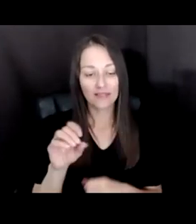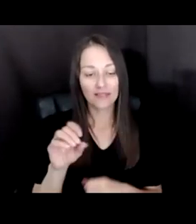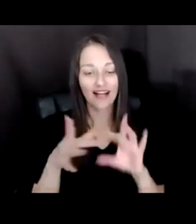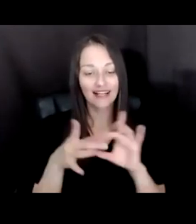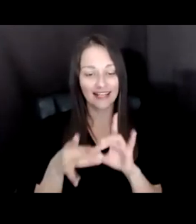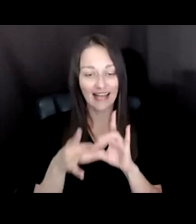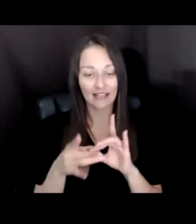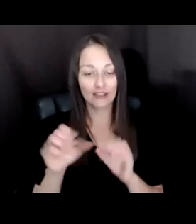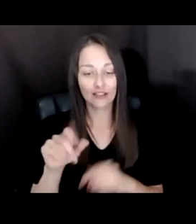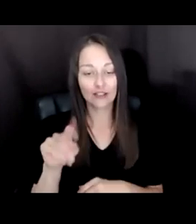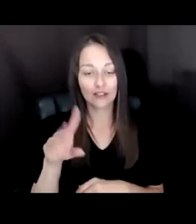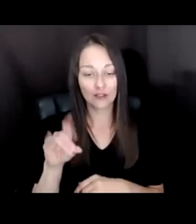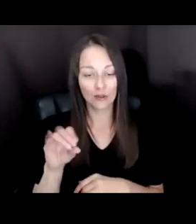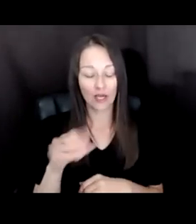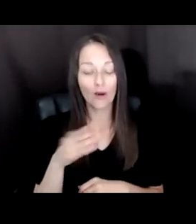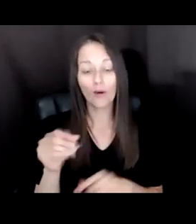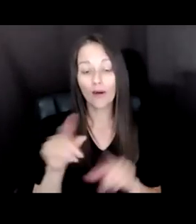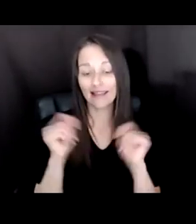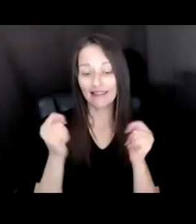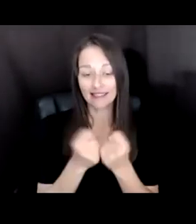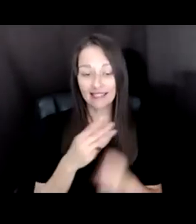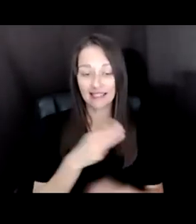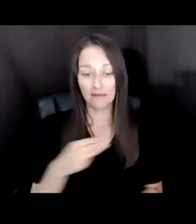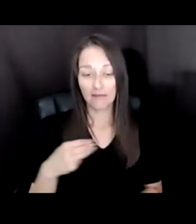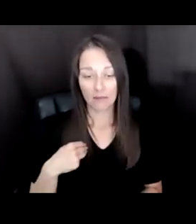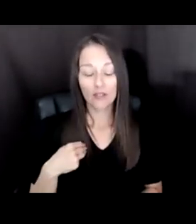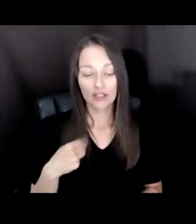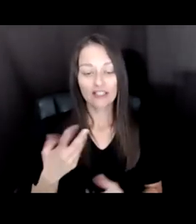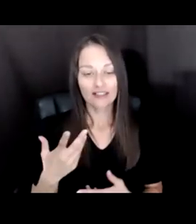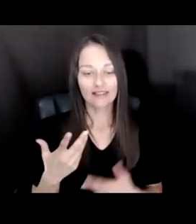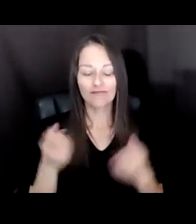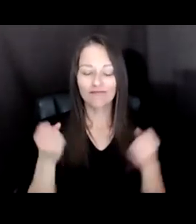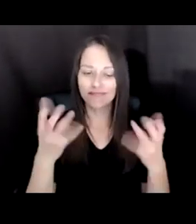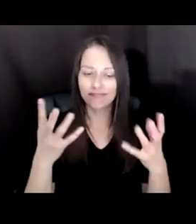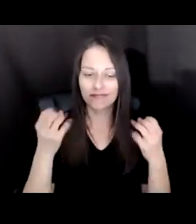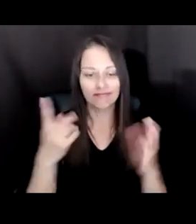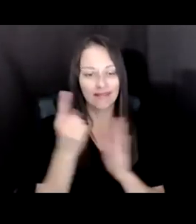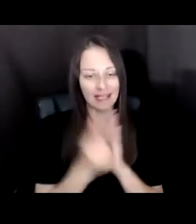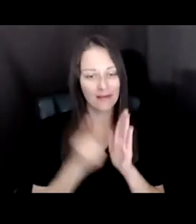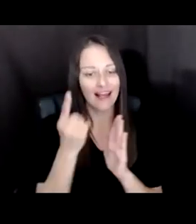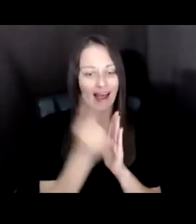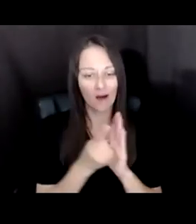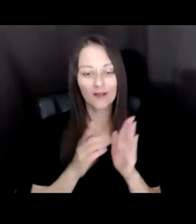COLLEAGUES AND TEAM MEMBERS WHO POURED COUNTLESS HOURS INTO THIS REPORT AT THE ARTS ENDOWMENT. SO